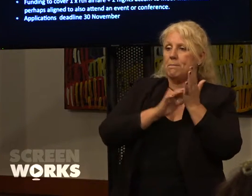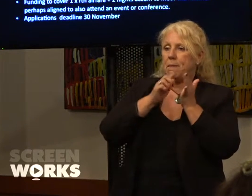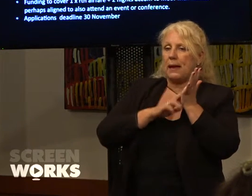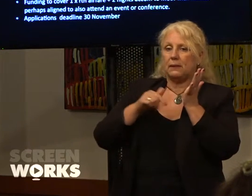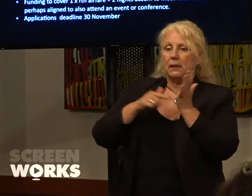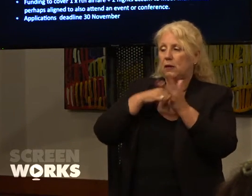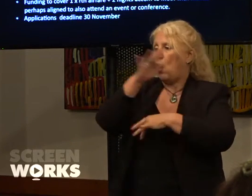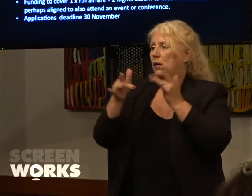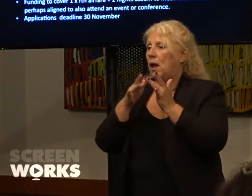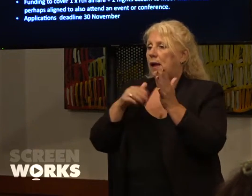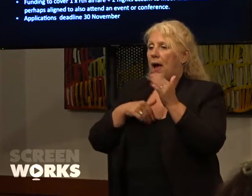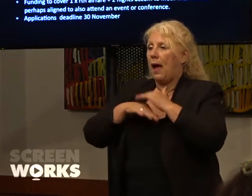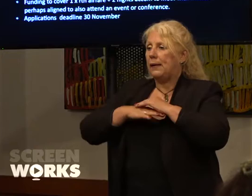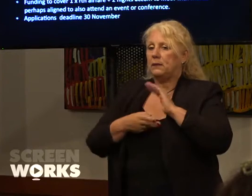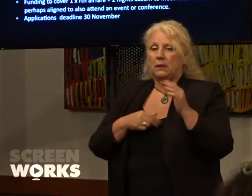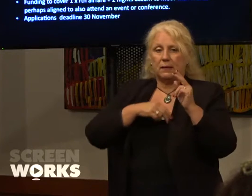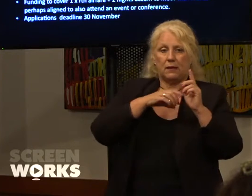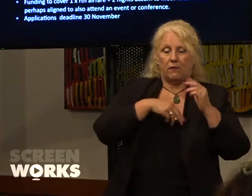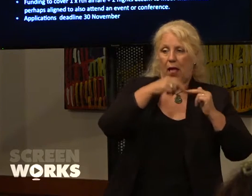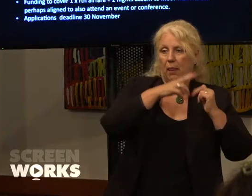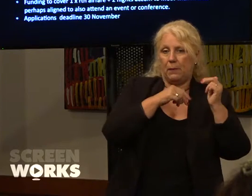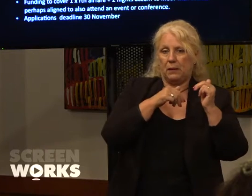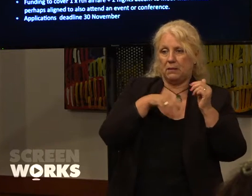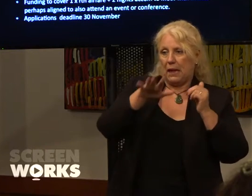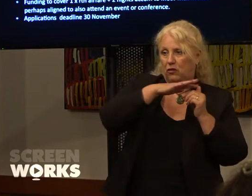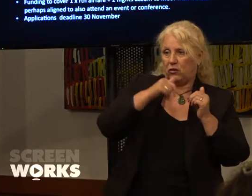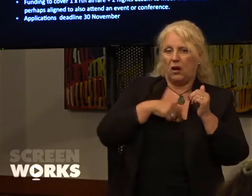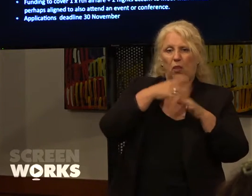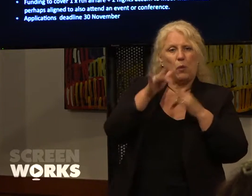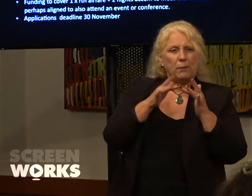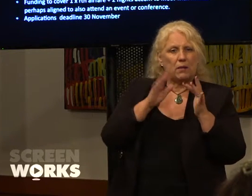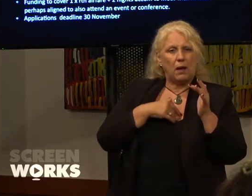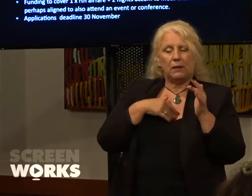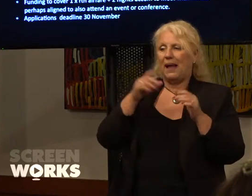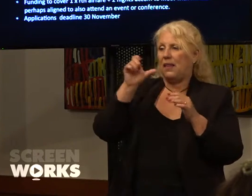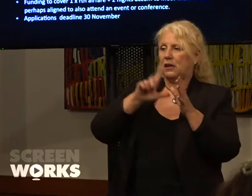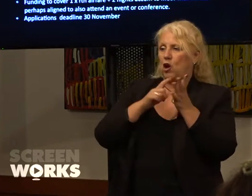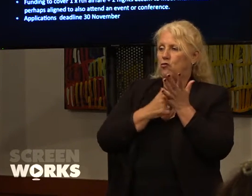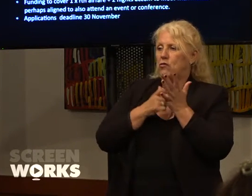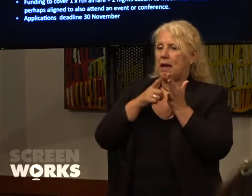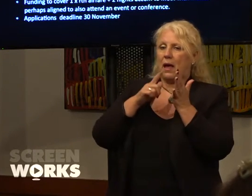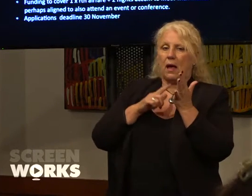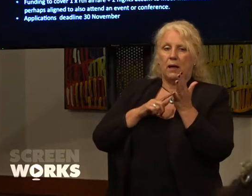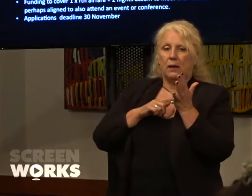development section of the website and the what's called career accelerator 'Placement LA' will be run again next year